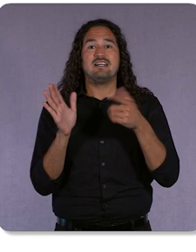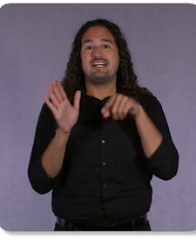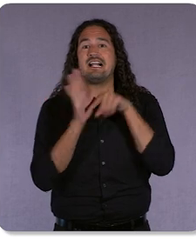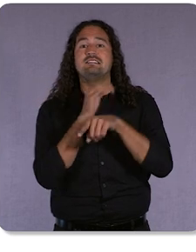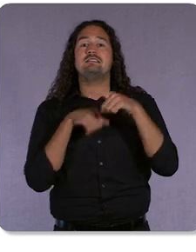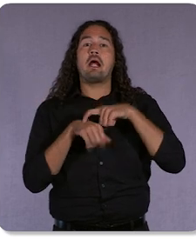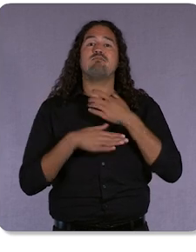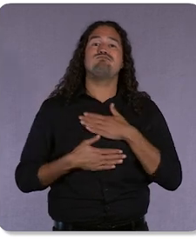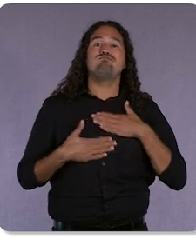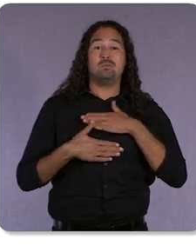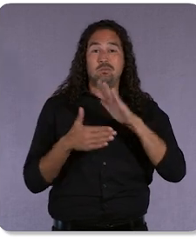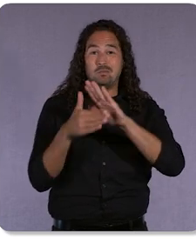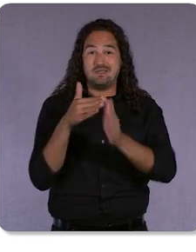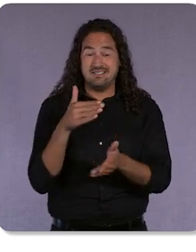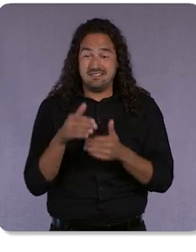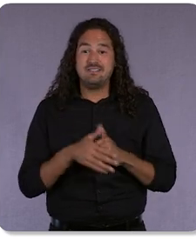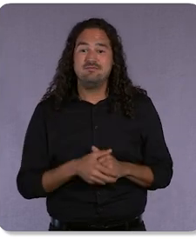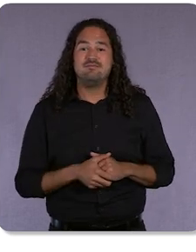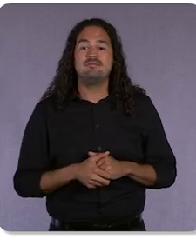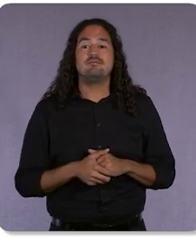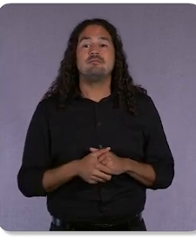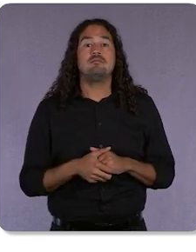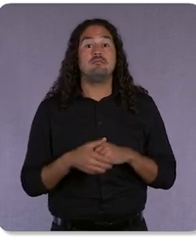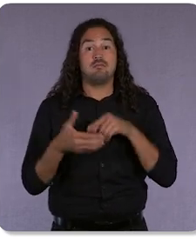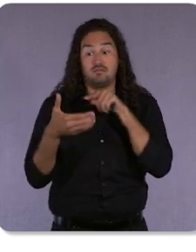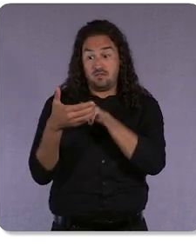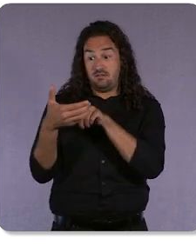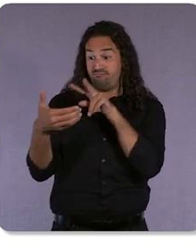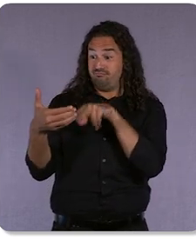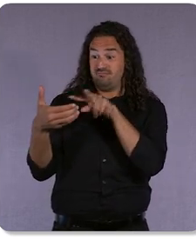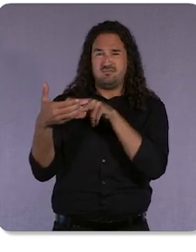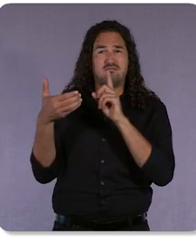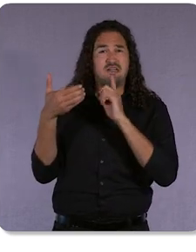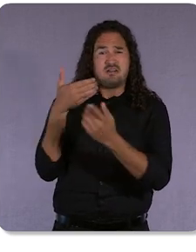Now, a LOT had to happen behind the scenes for those results to show up.